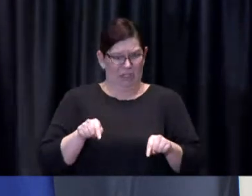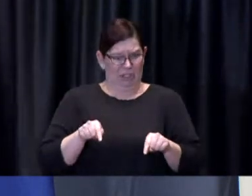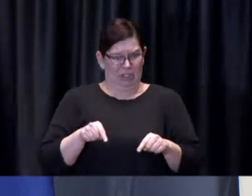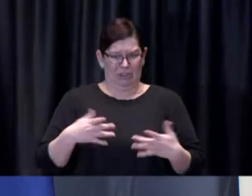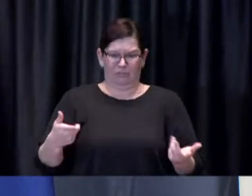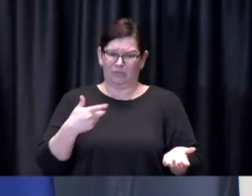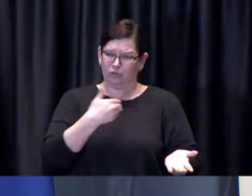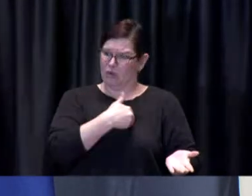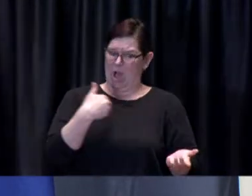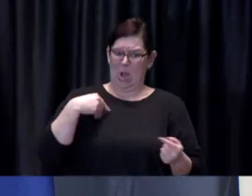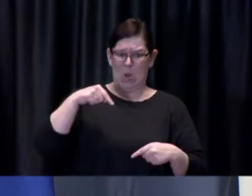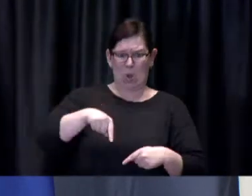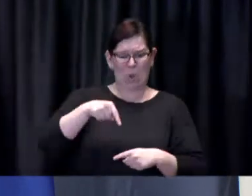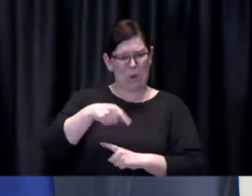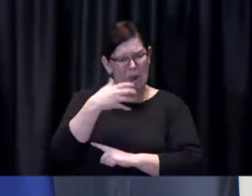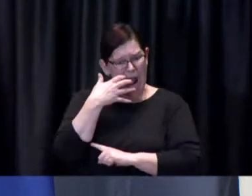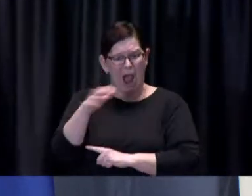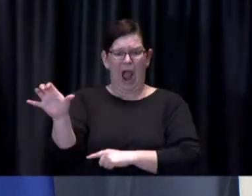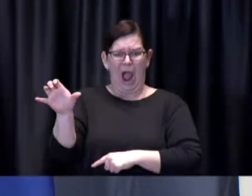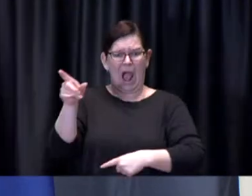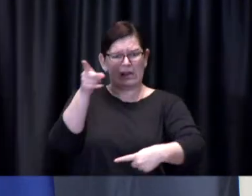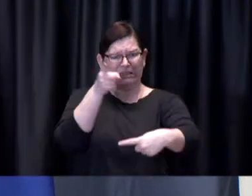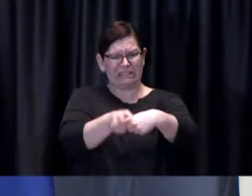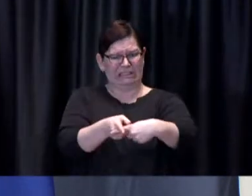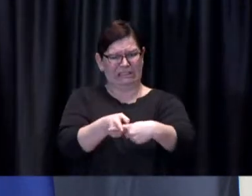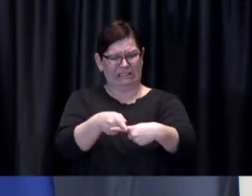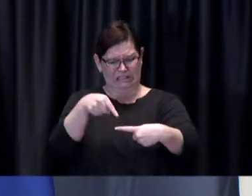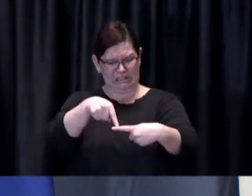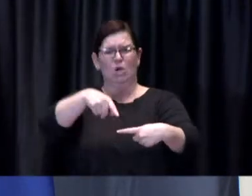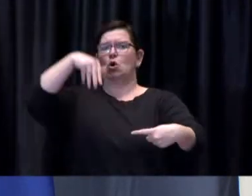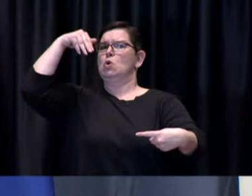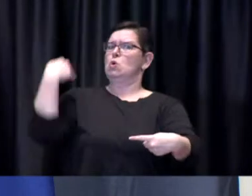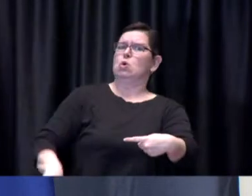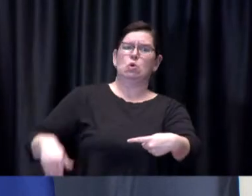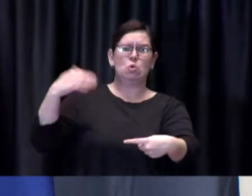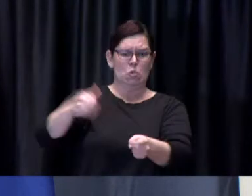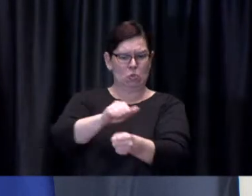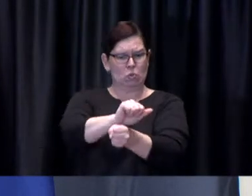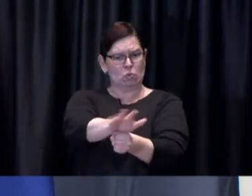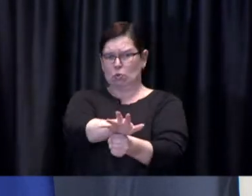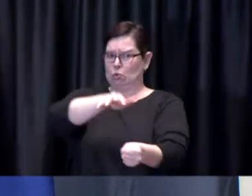is a COVID hot spot in the country and we were unanimous in asking that that be taken into account